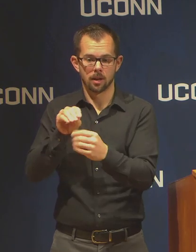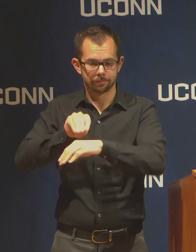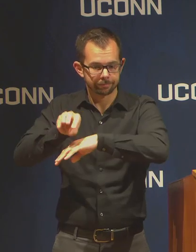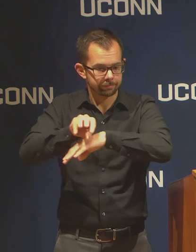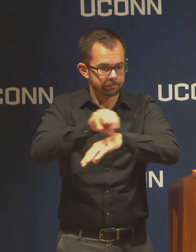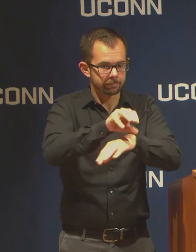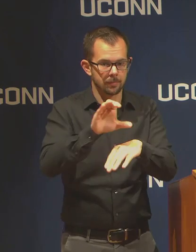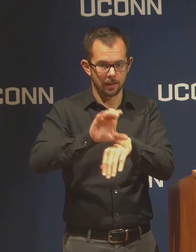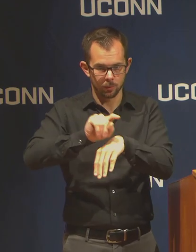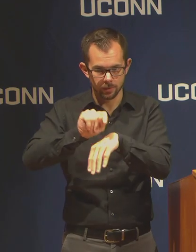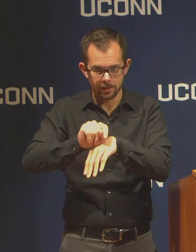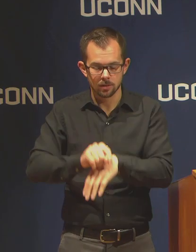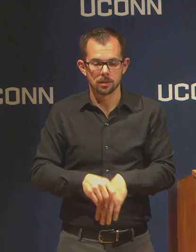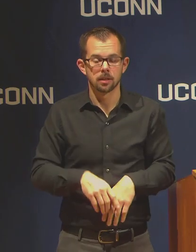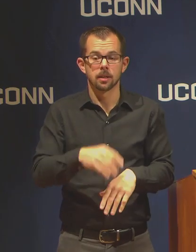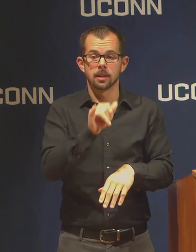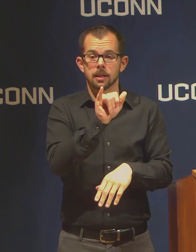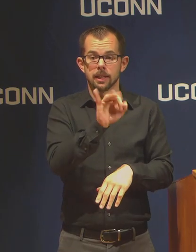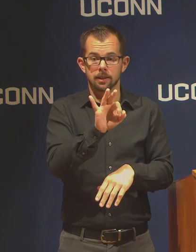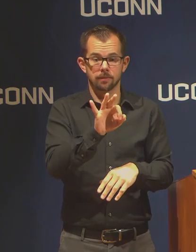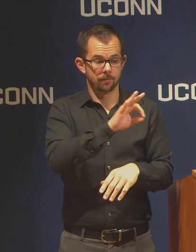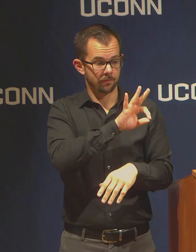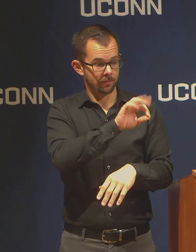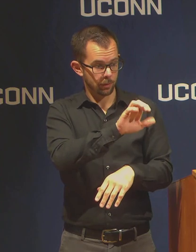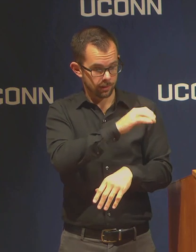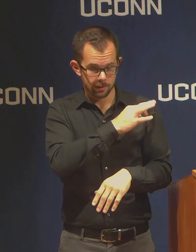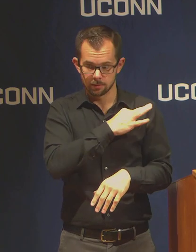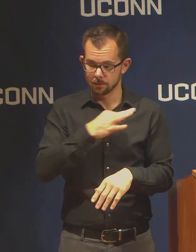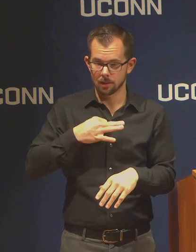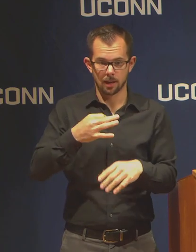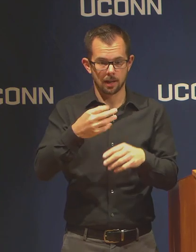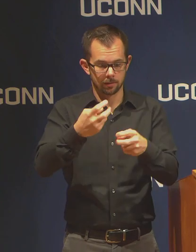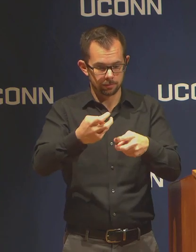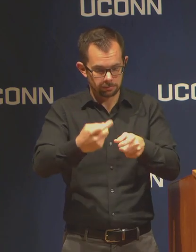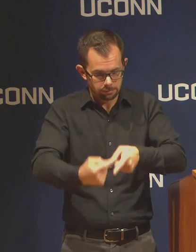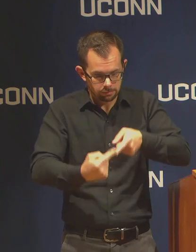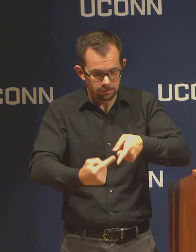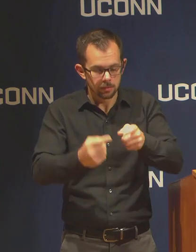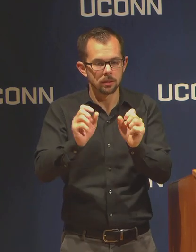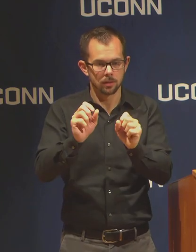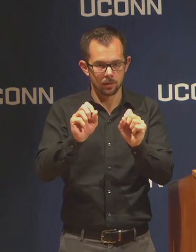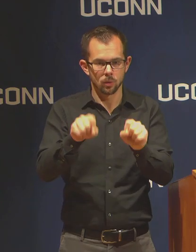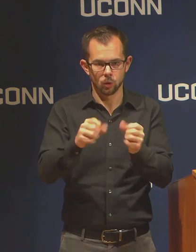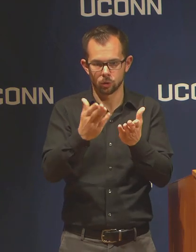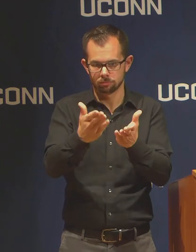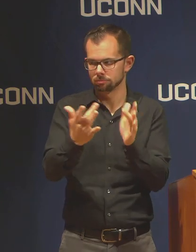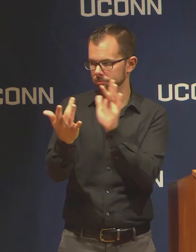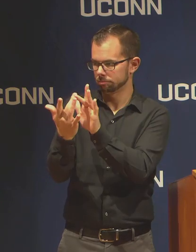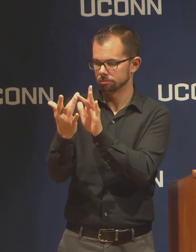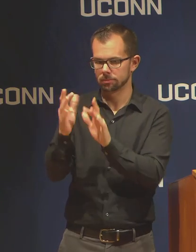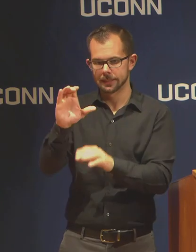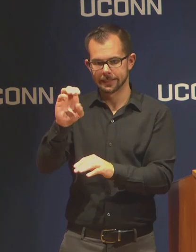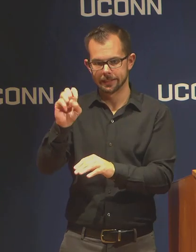are encouraged to contact CEDL directly. I have been hearing